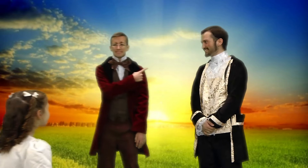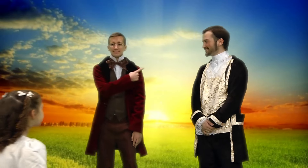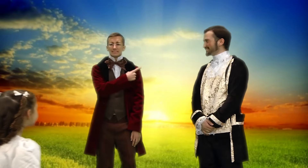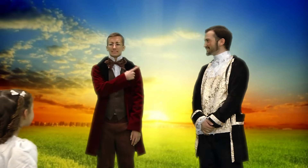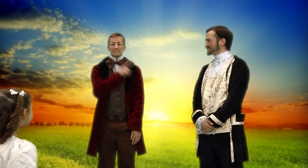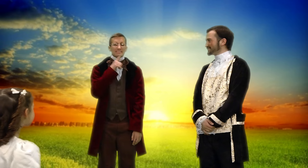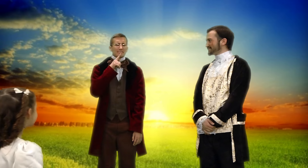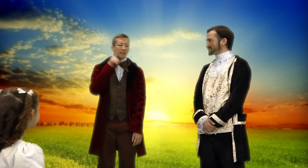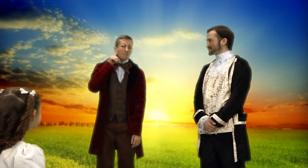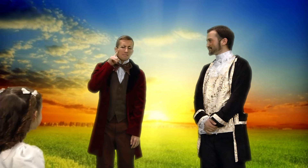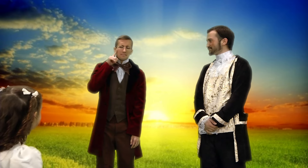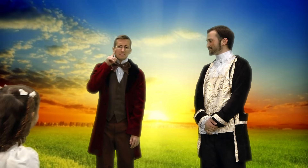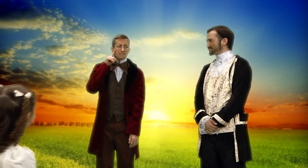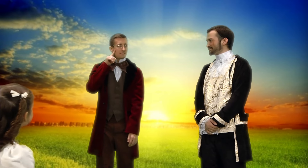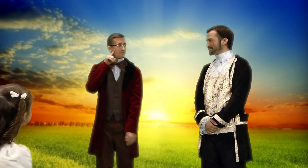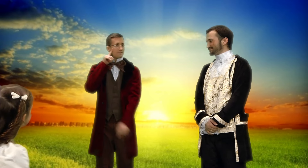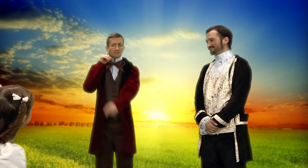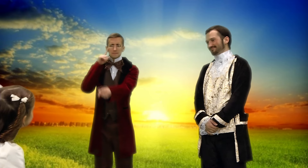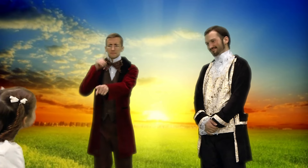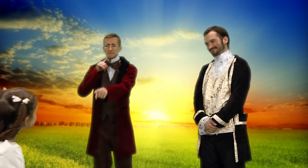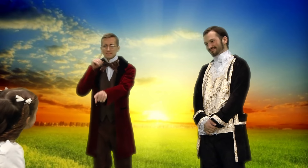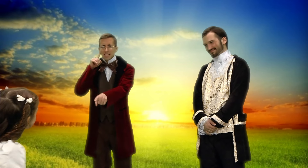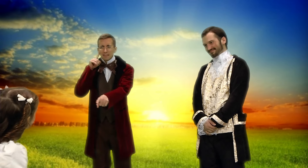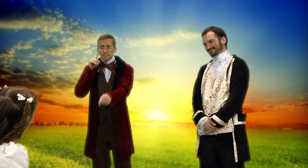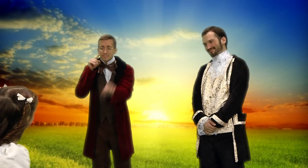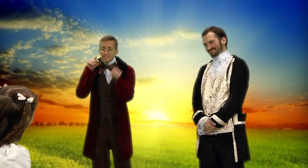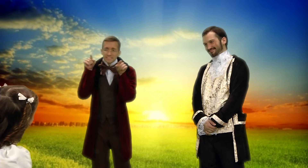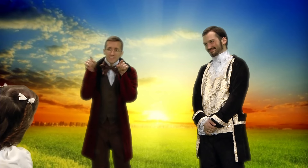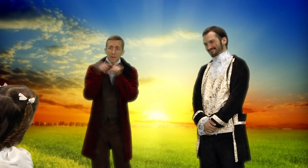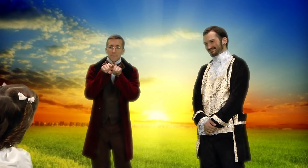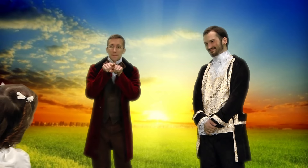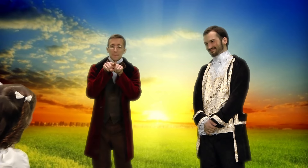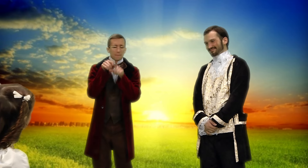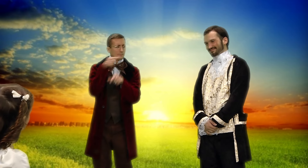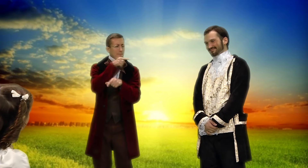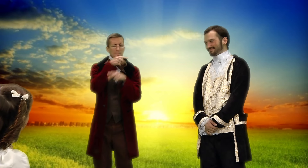He's deaf, just like you.